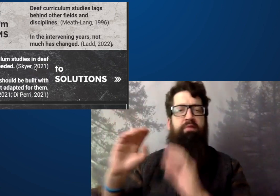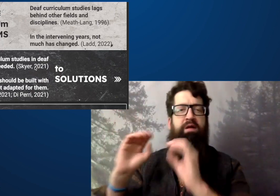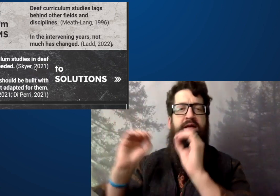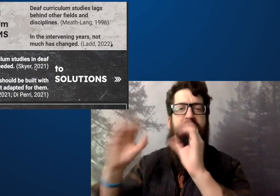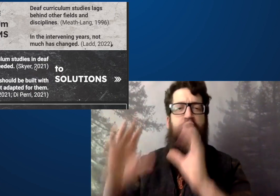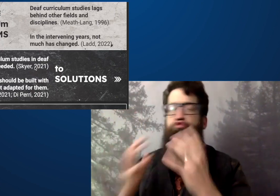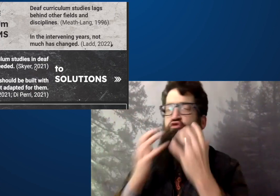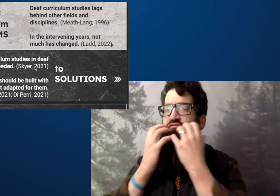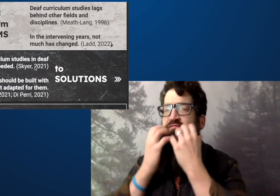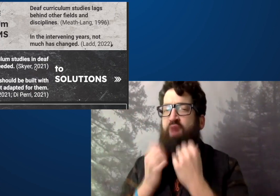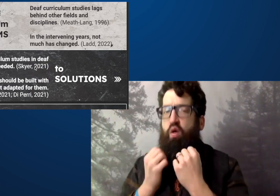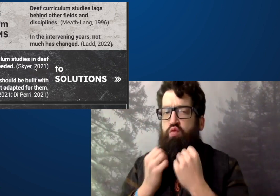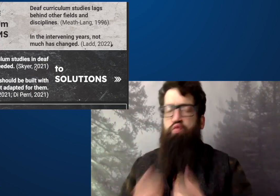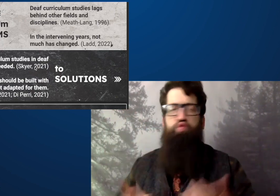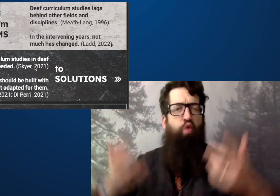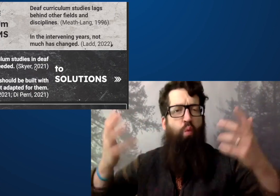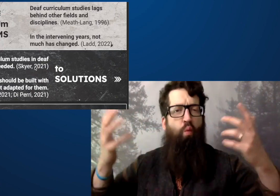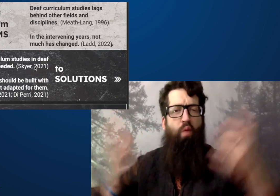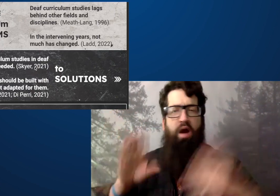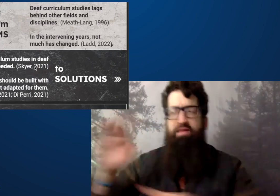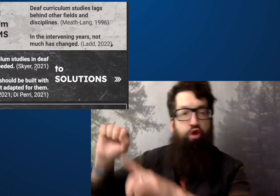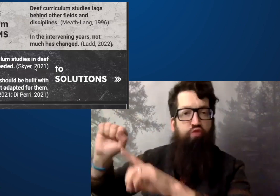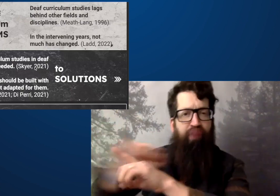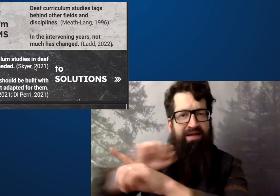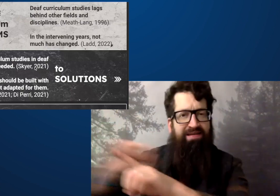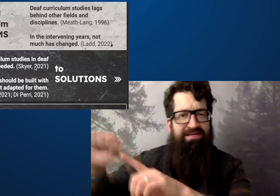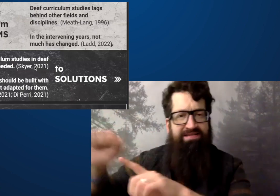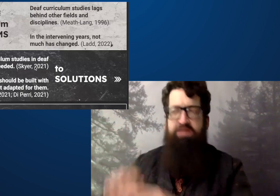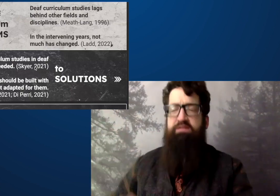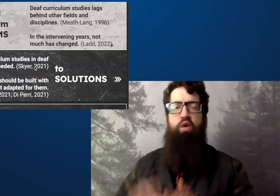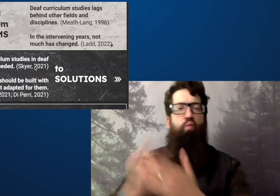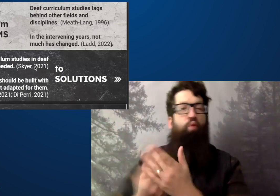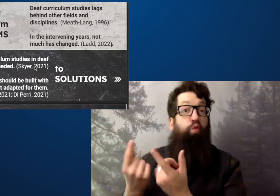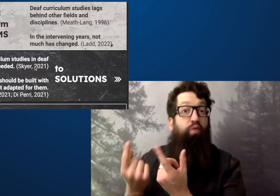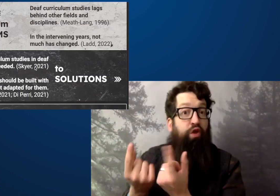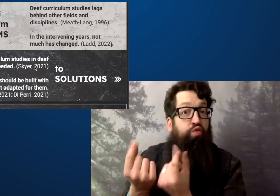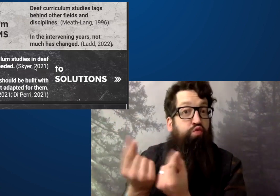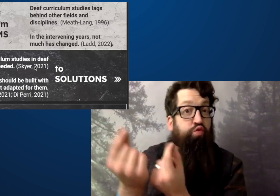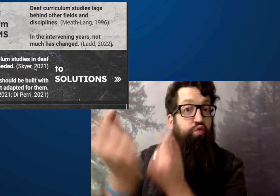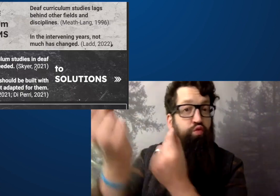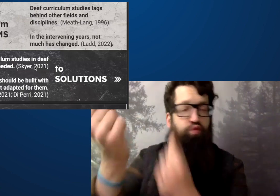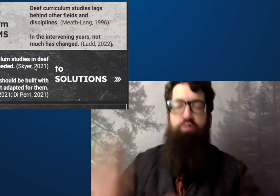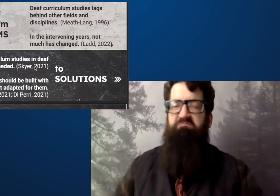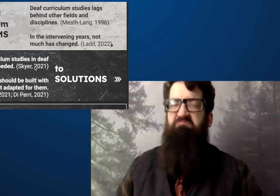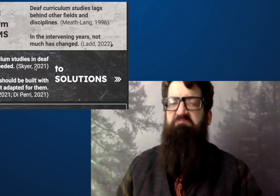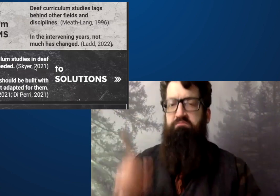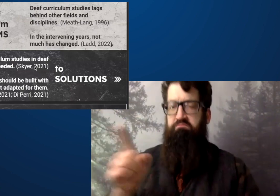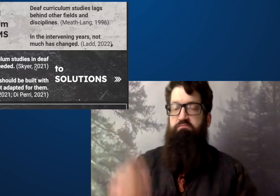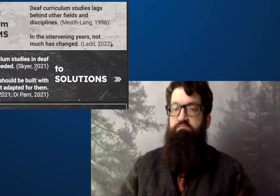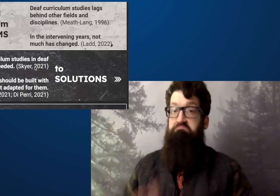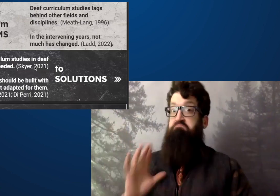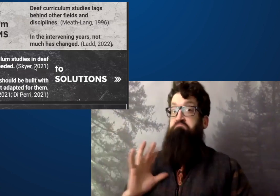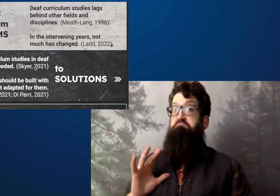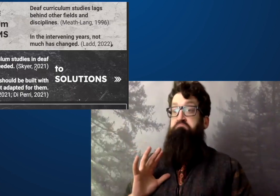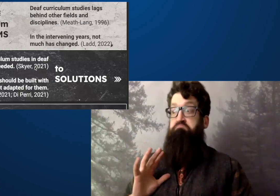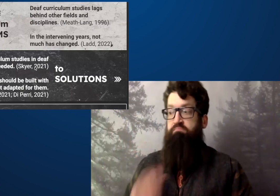He talks about what instructors value, what's put into practice, what is done.